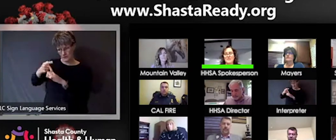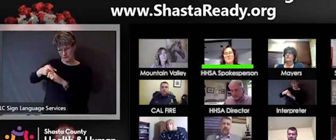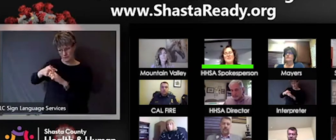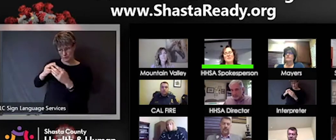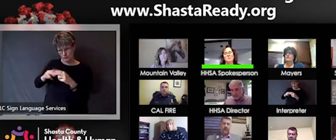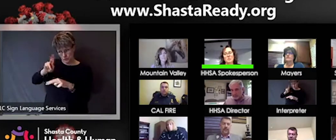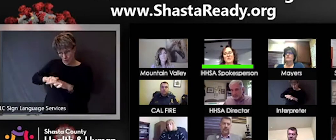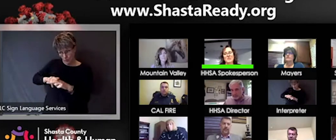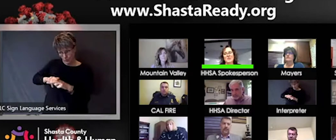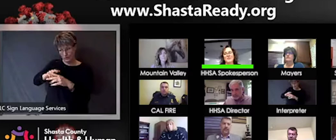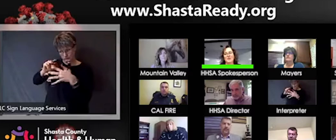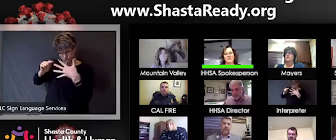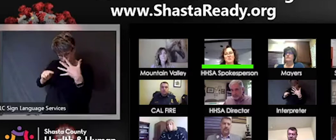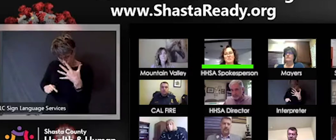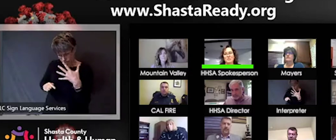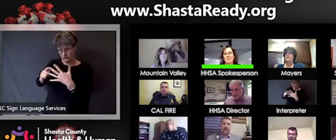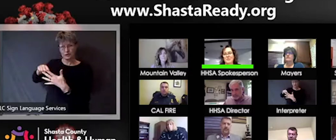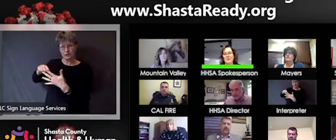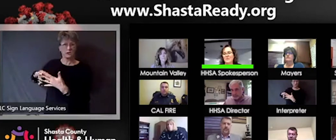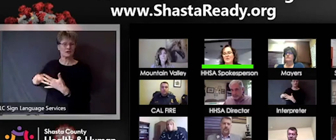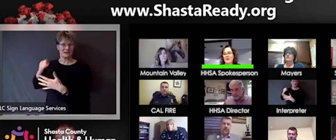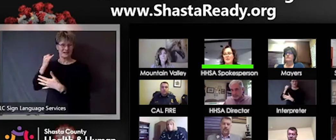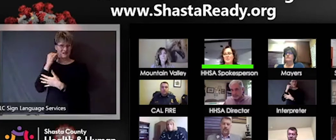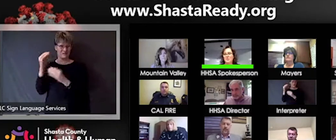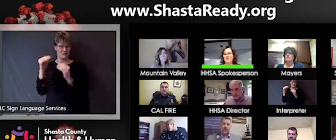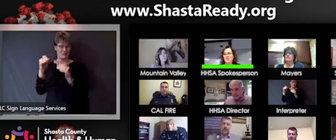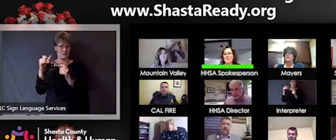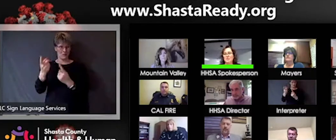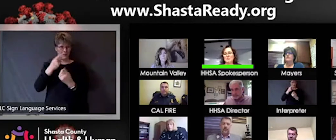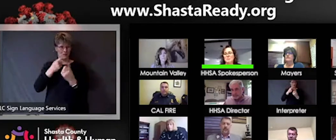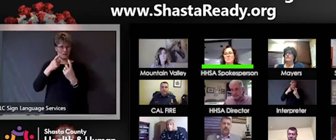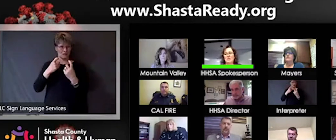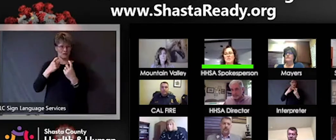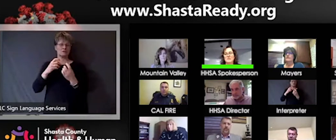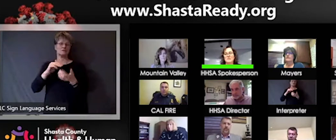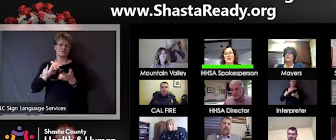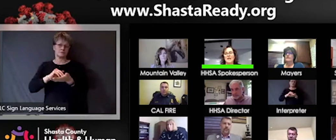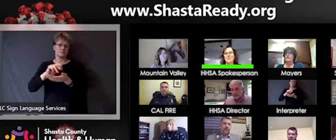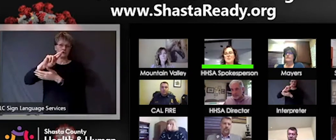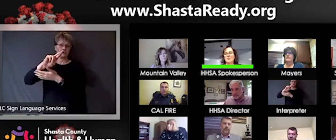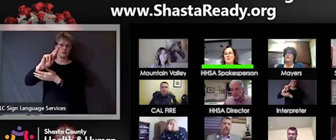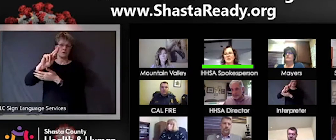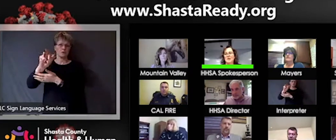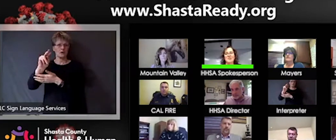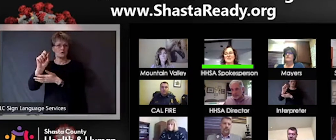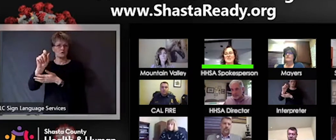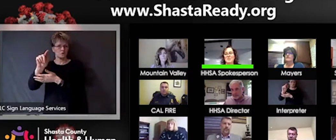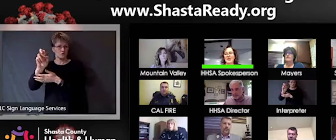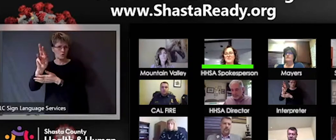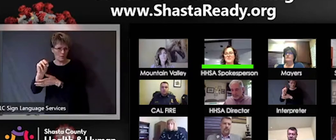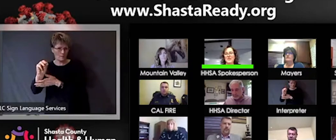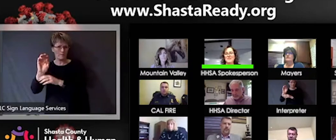of things. If anybody has more questions about that, Dr. Ramstrom, i'm sure can take those, but there's been a lot of confusion about that just in the past